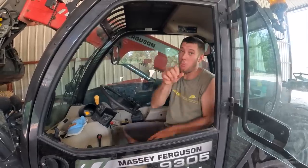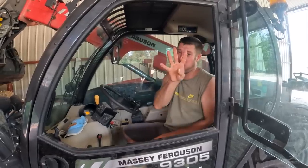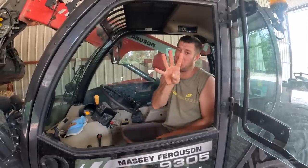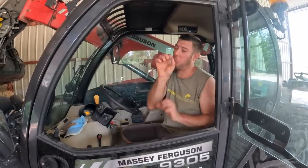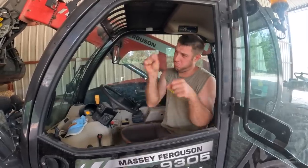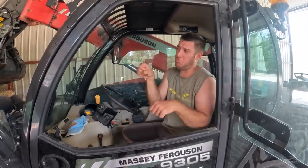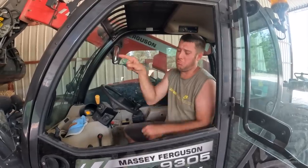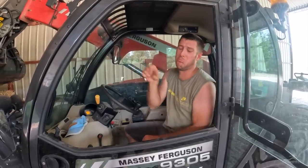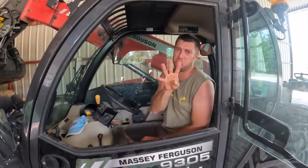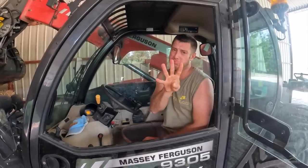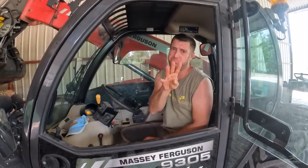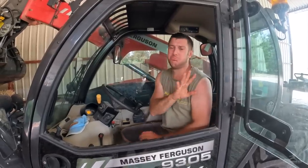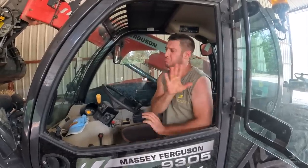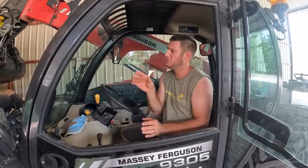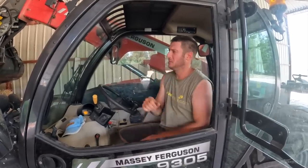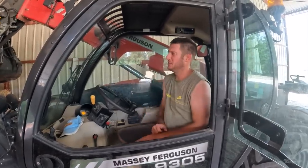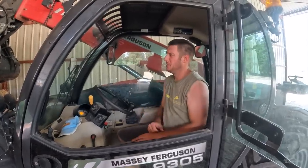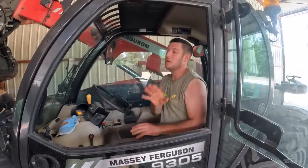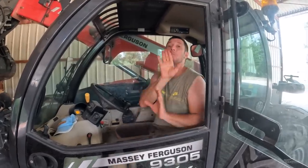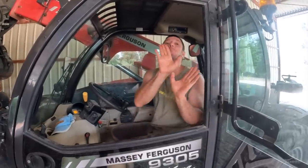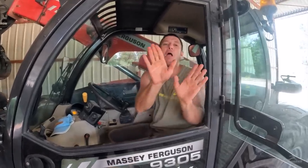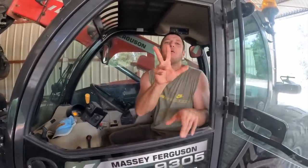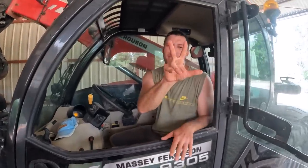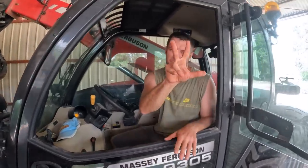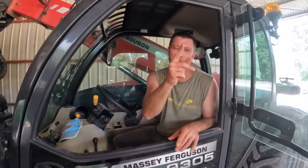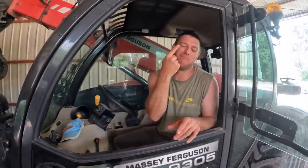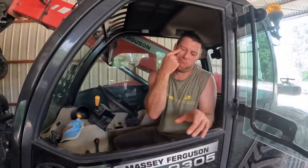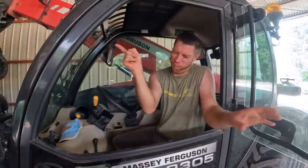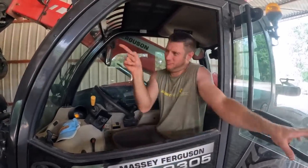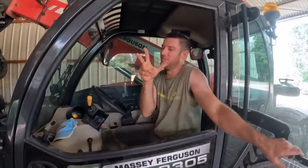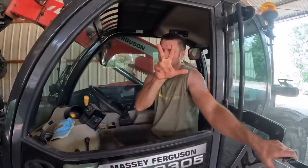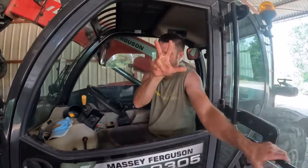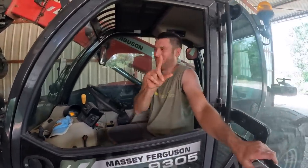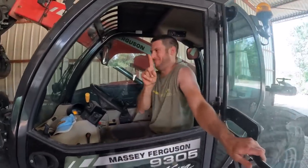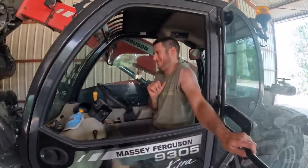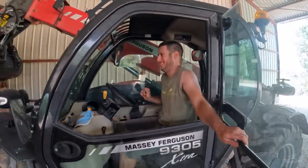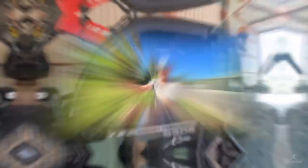I could do four. Well, let’s try three actually.